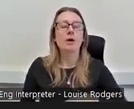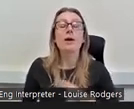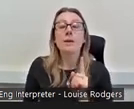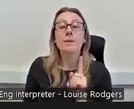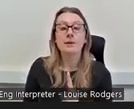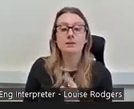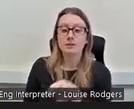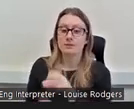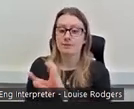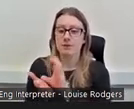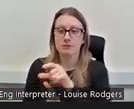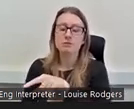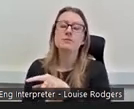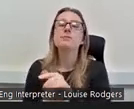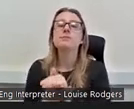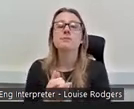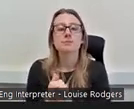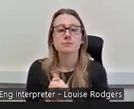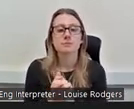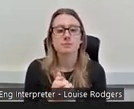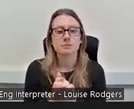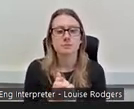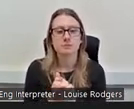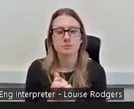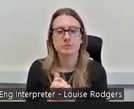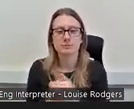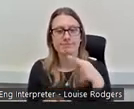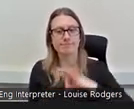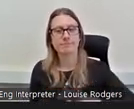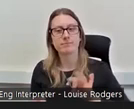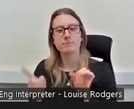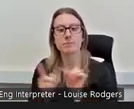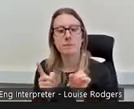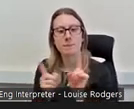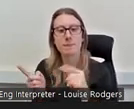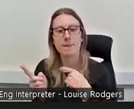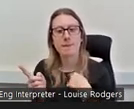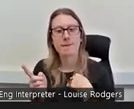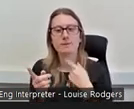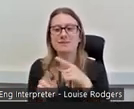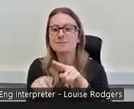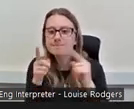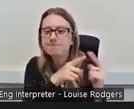well the benefit of me was I was able to bring in different perspectives, different approaches and I